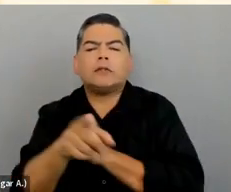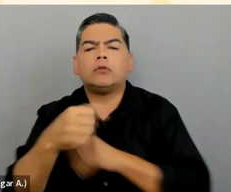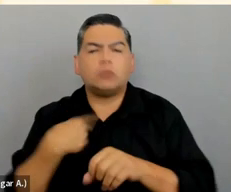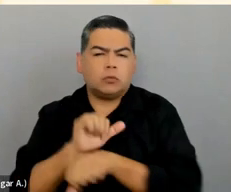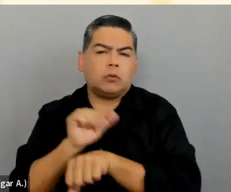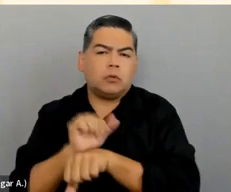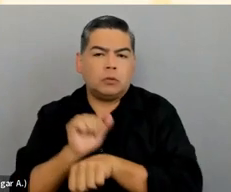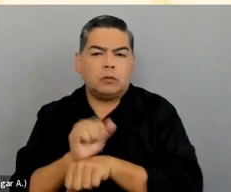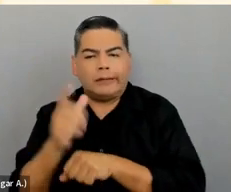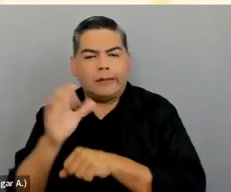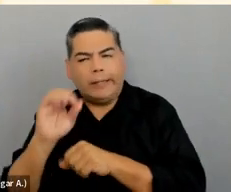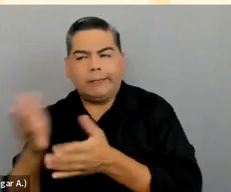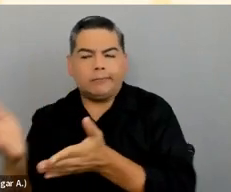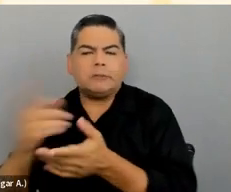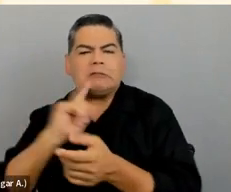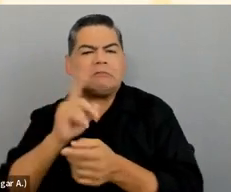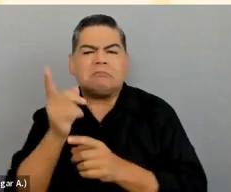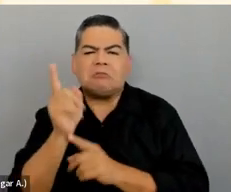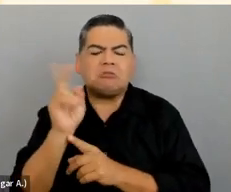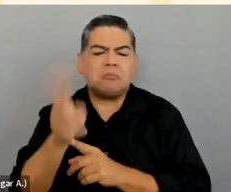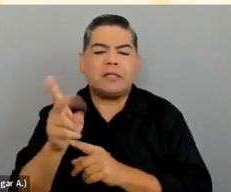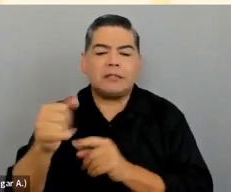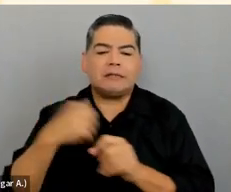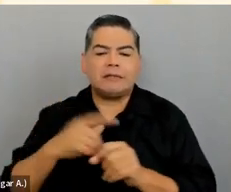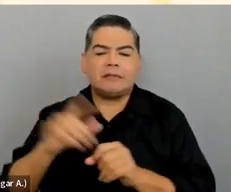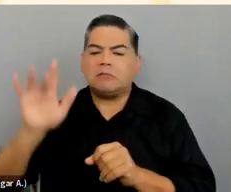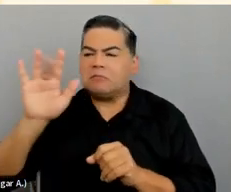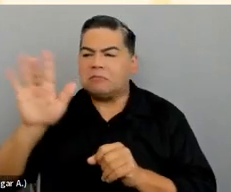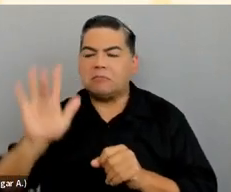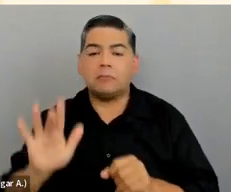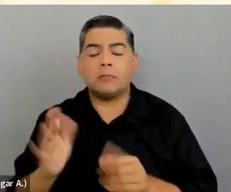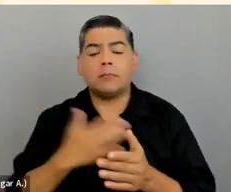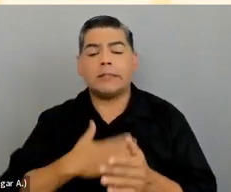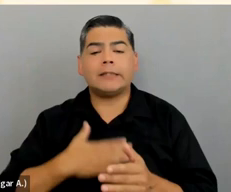Just take a couple of minutes to answer that and then we'll move on.